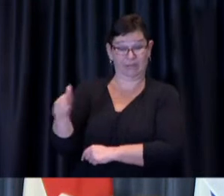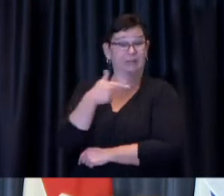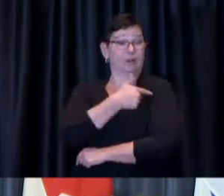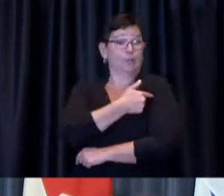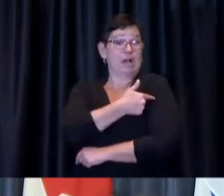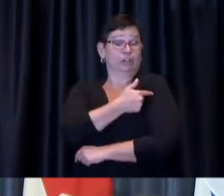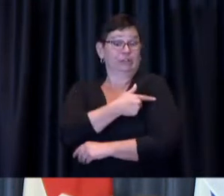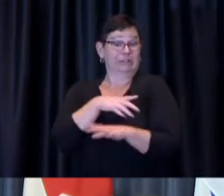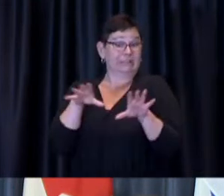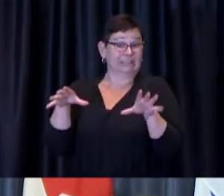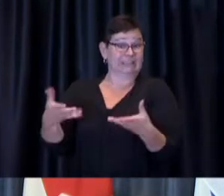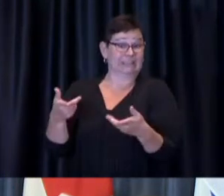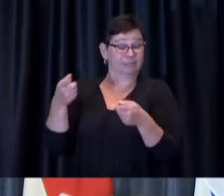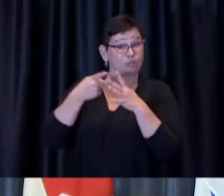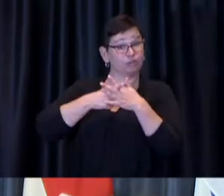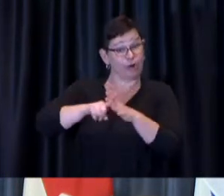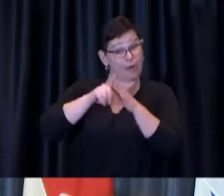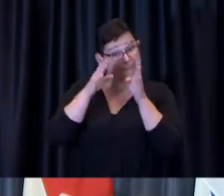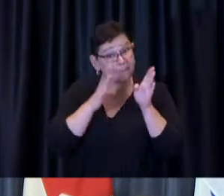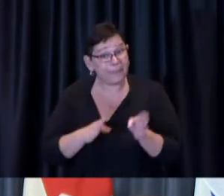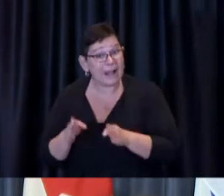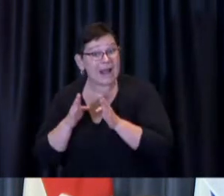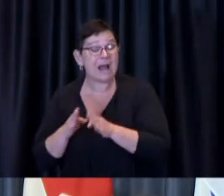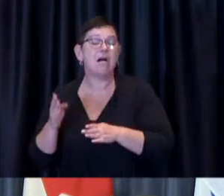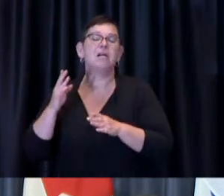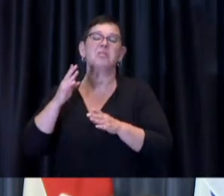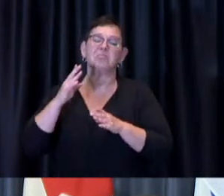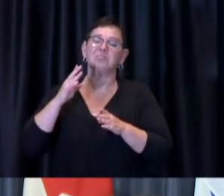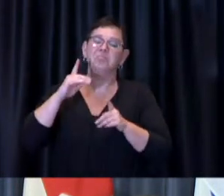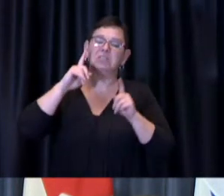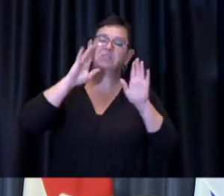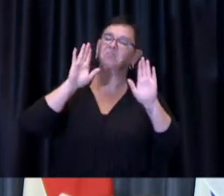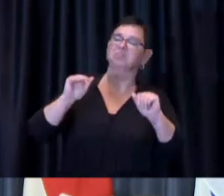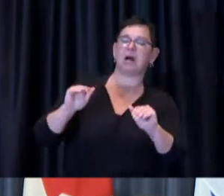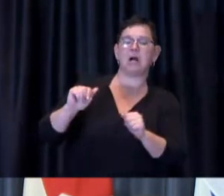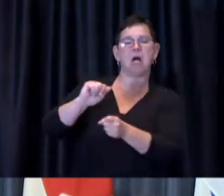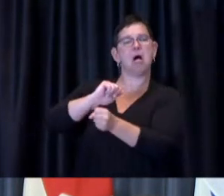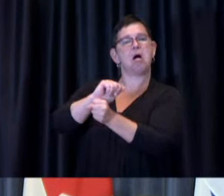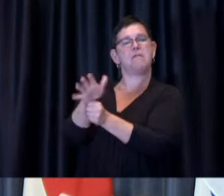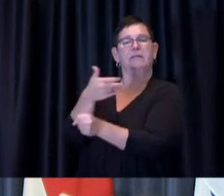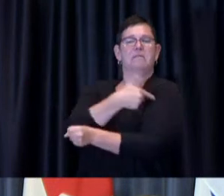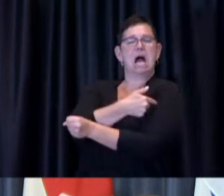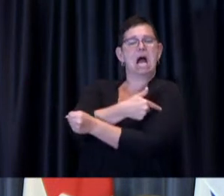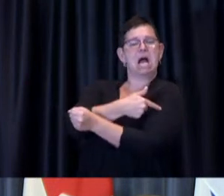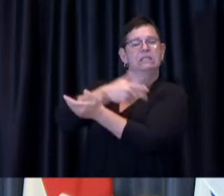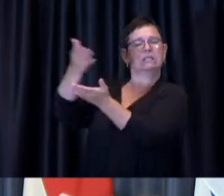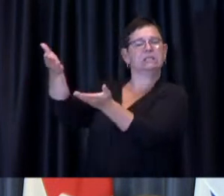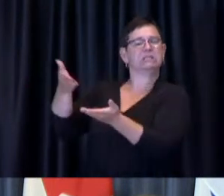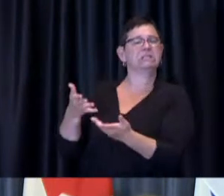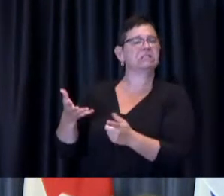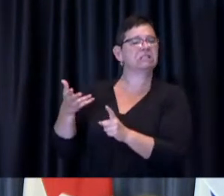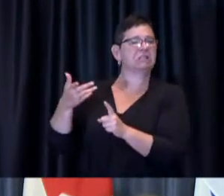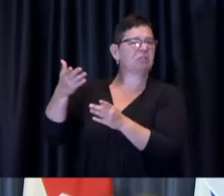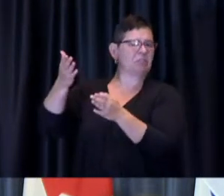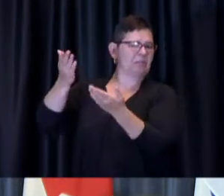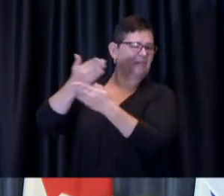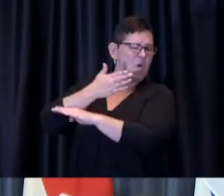for the eventual arrival of COVID-19 vaccines, long before vaccines had ever been approved for use in Canada.